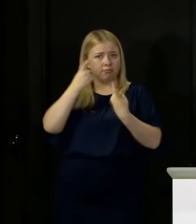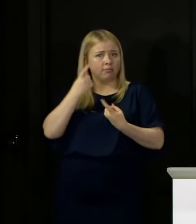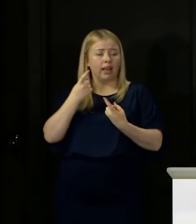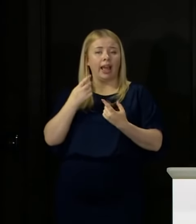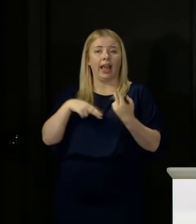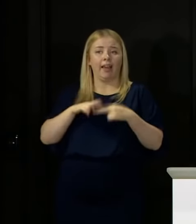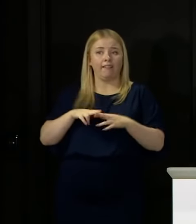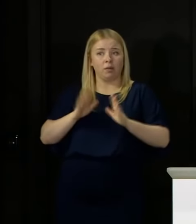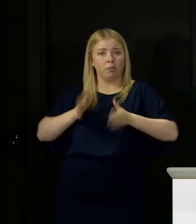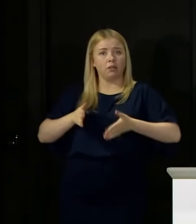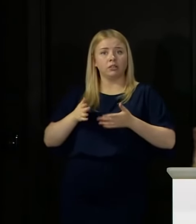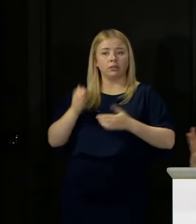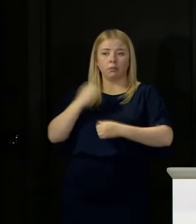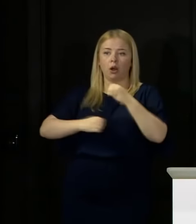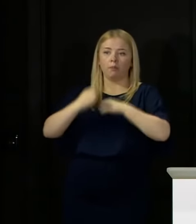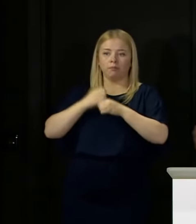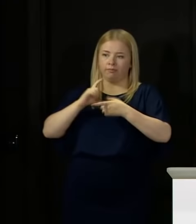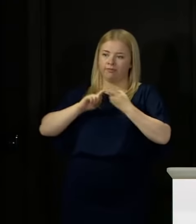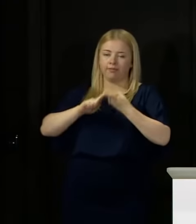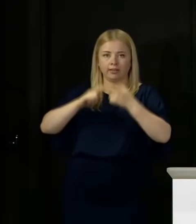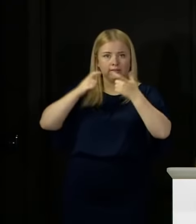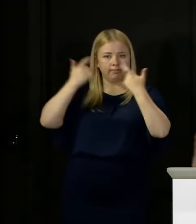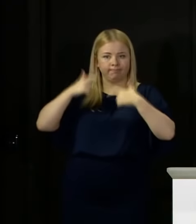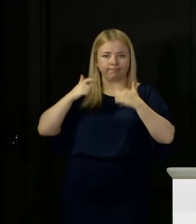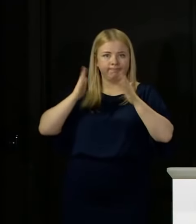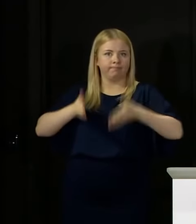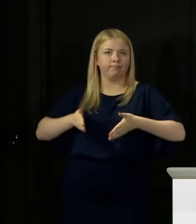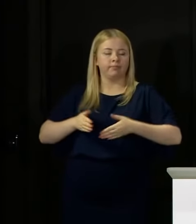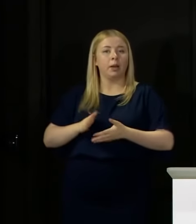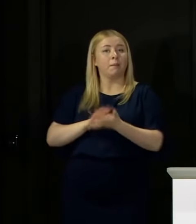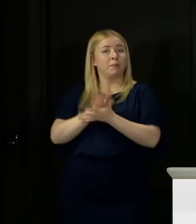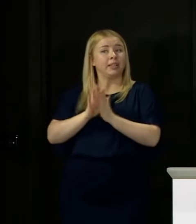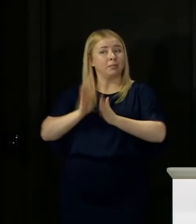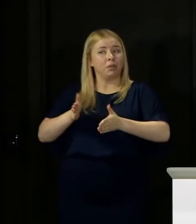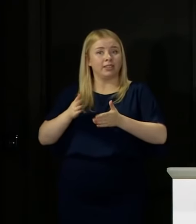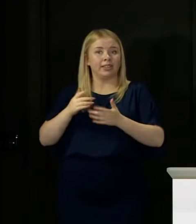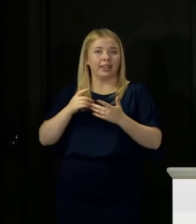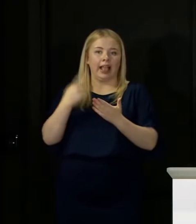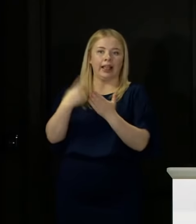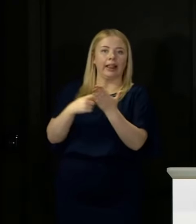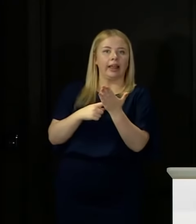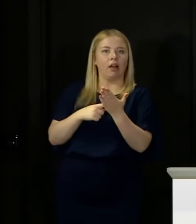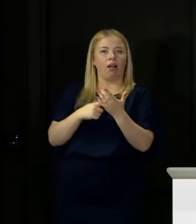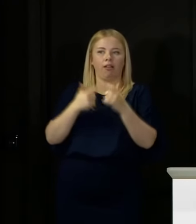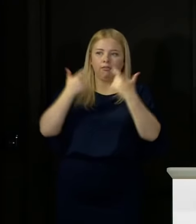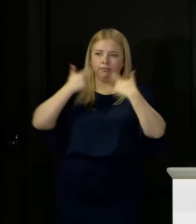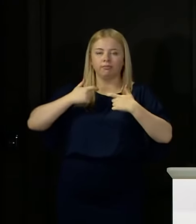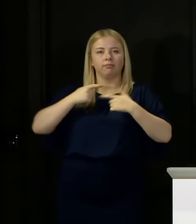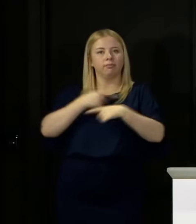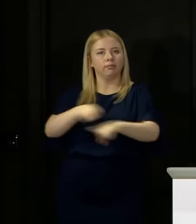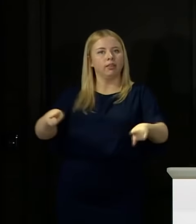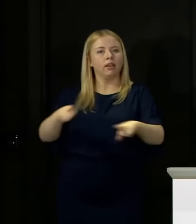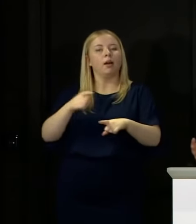deem that to be necessary, and that could involve putting an obligation legally on the